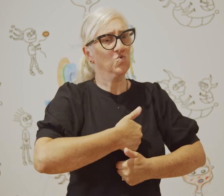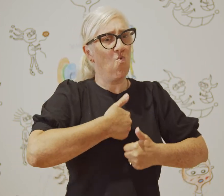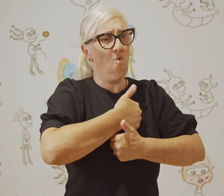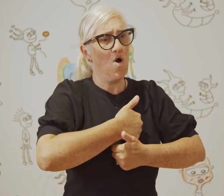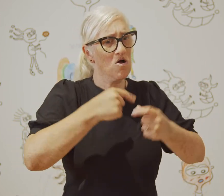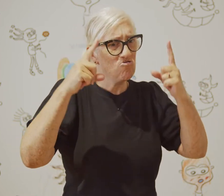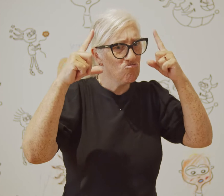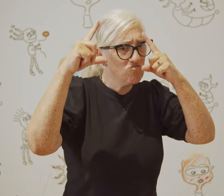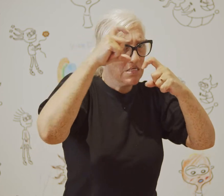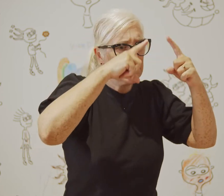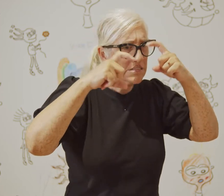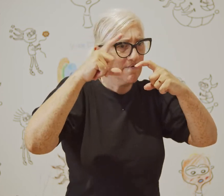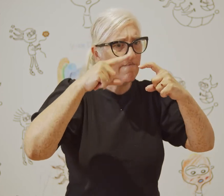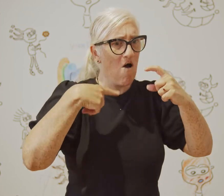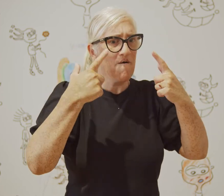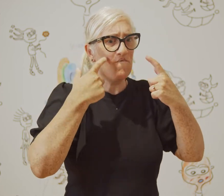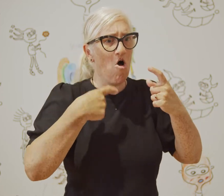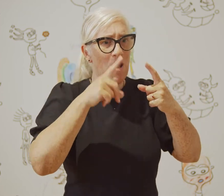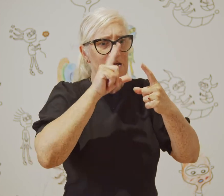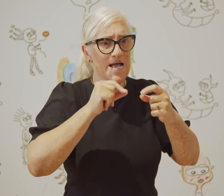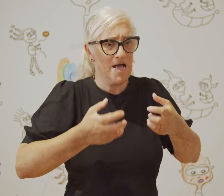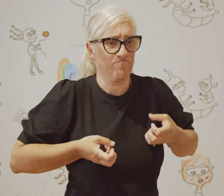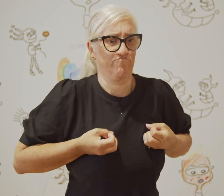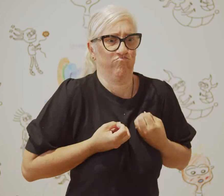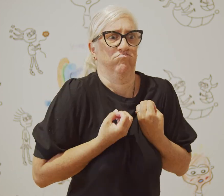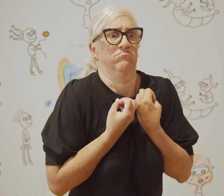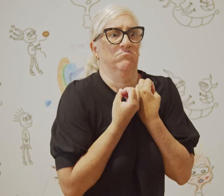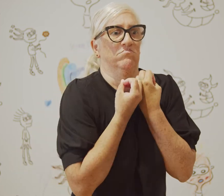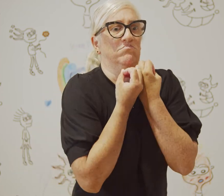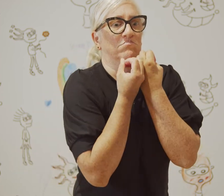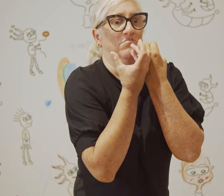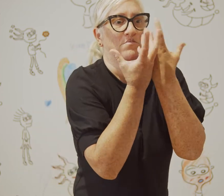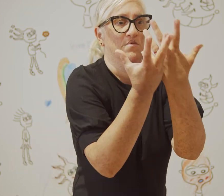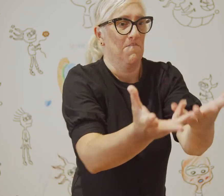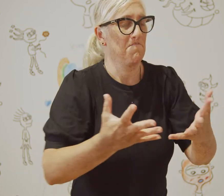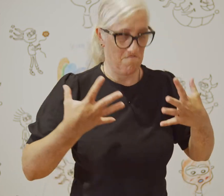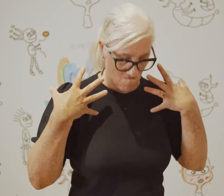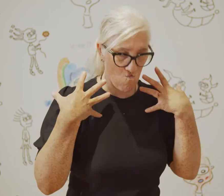I really enjoy the creative process of expressing myself through my artwork.